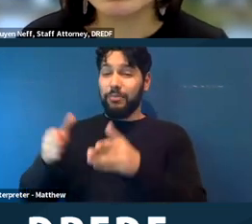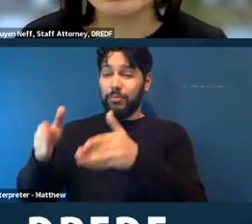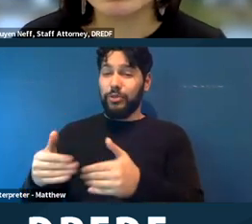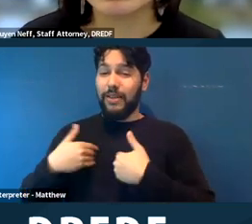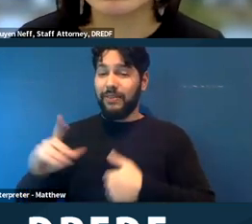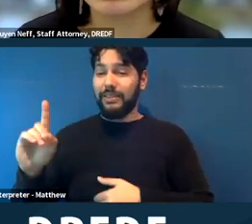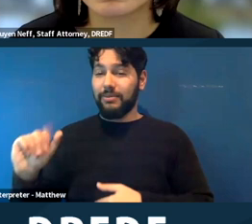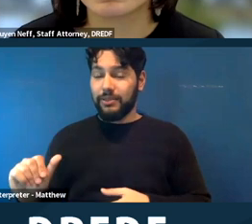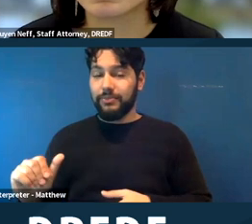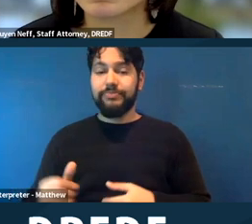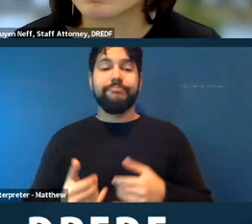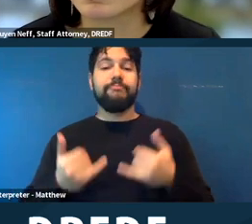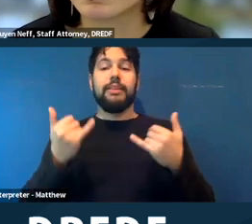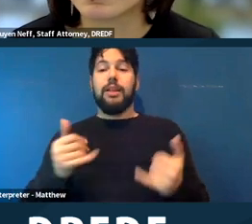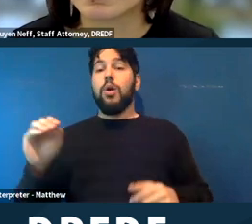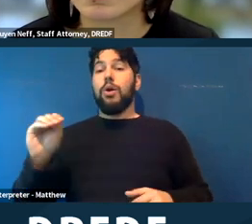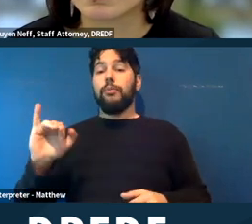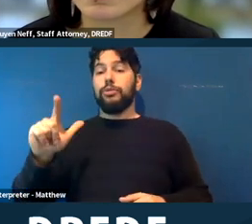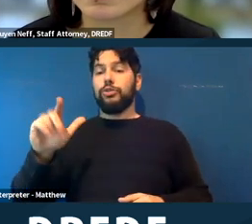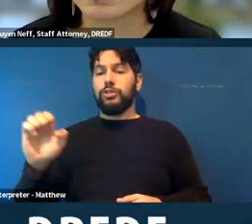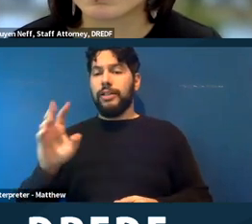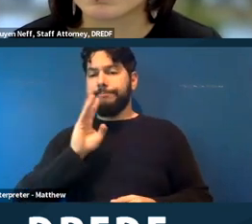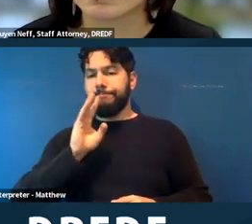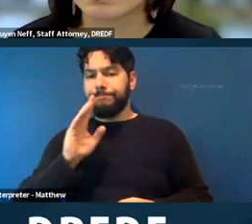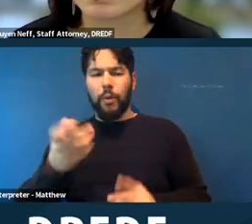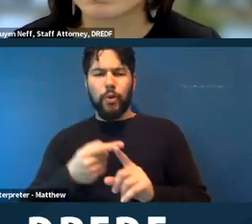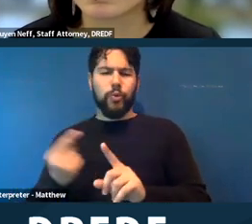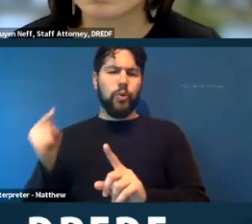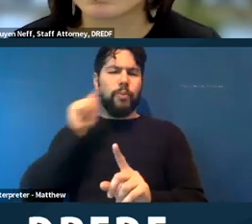I just want to go back to the question. We've gotten a couple of questions about